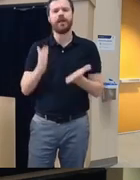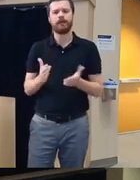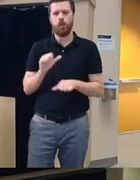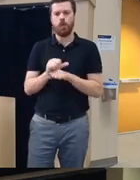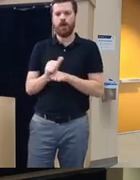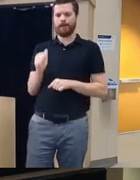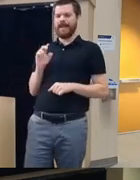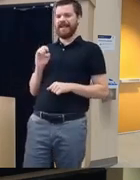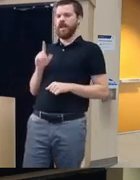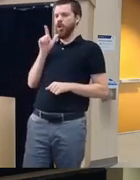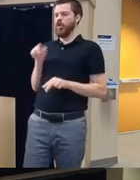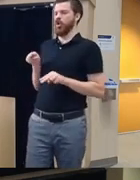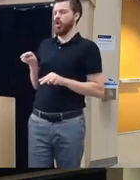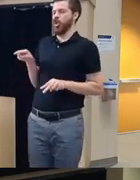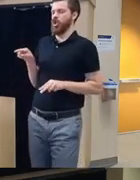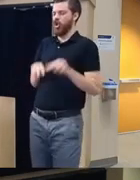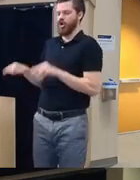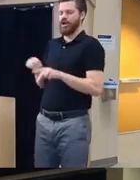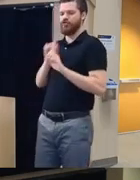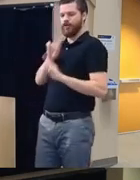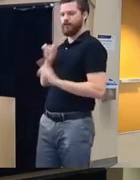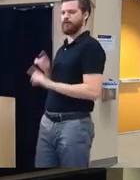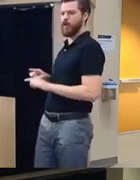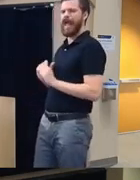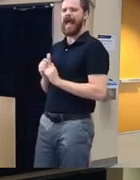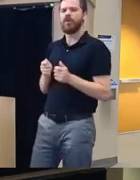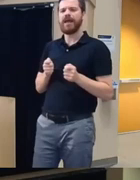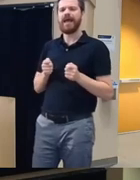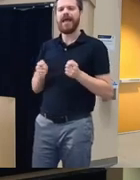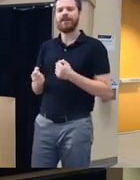are looking at like the reports or whatever how do you handle safety concerns if they come up or